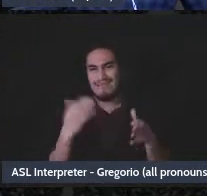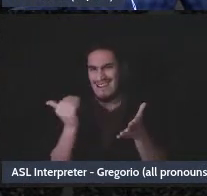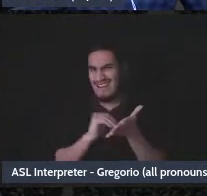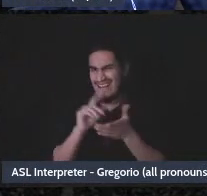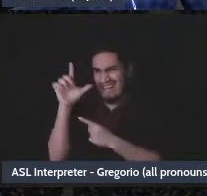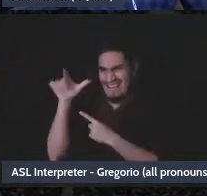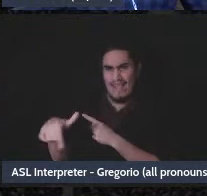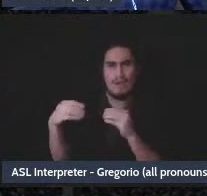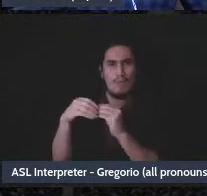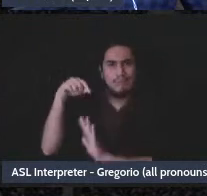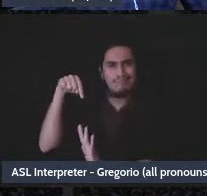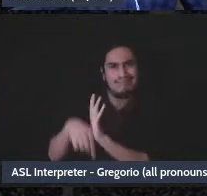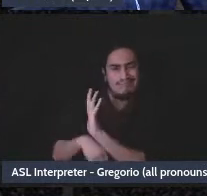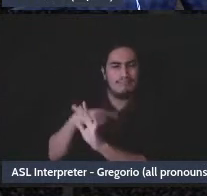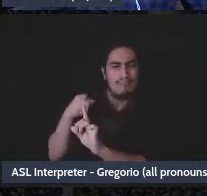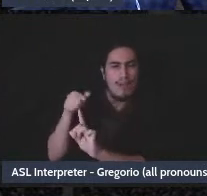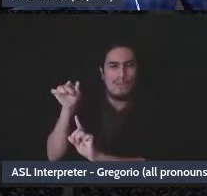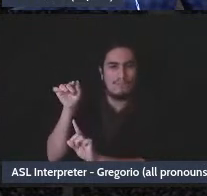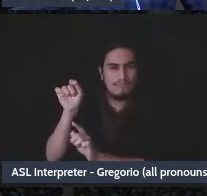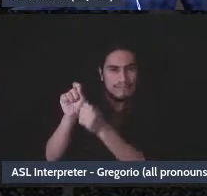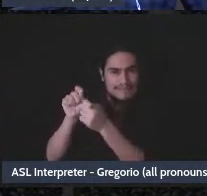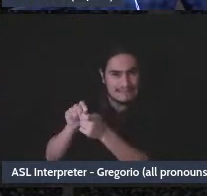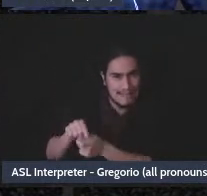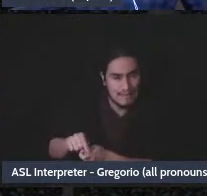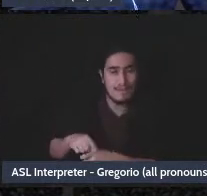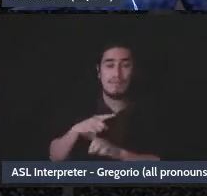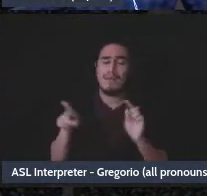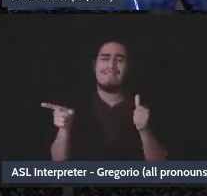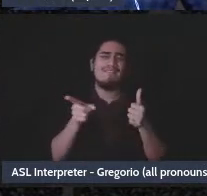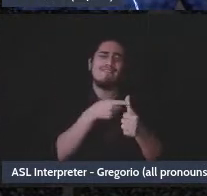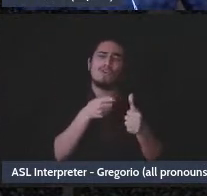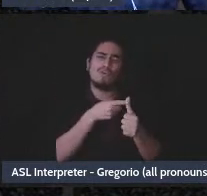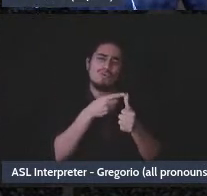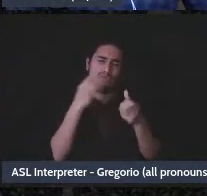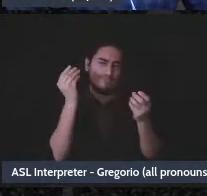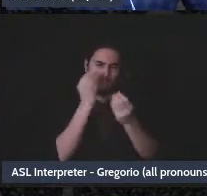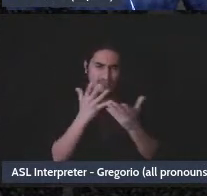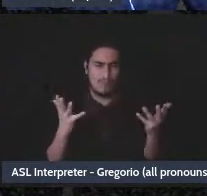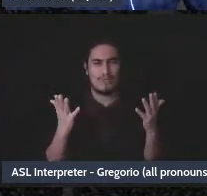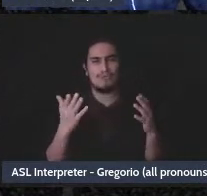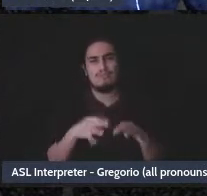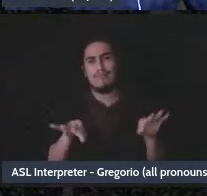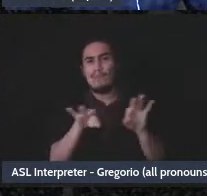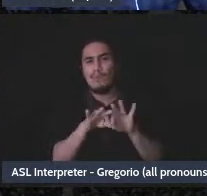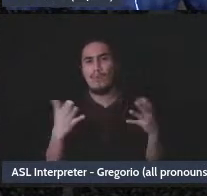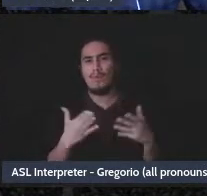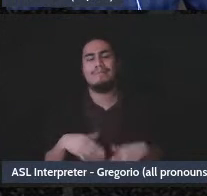pick up from there. But, you know, the first the first piece of this is that gross income - this is